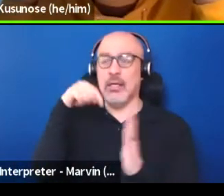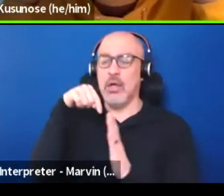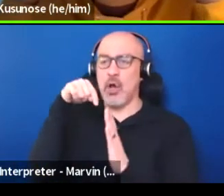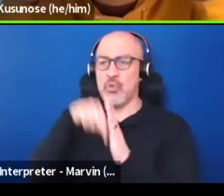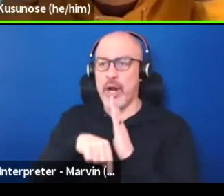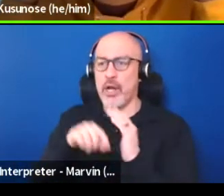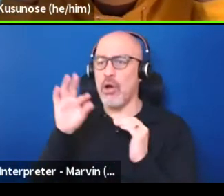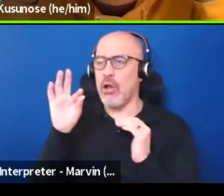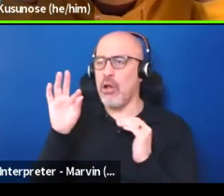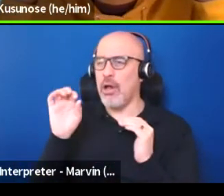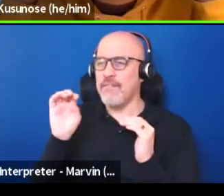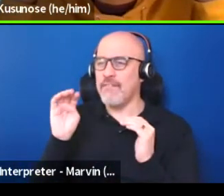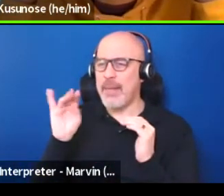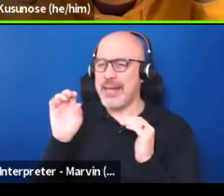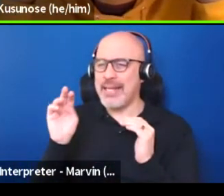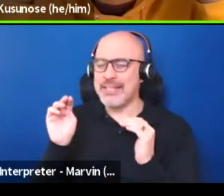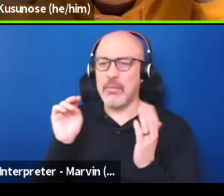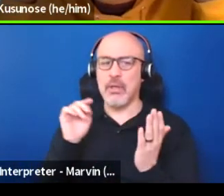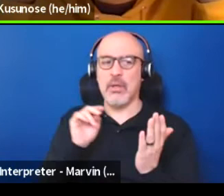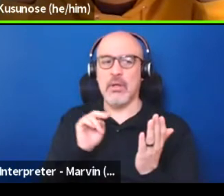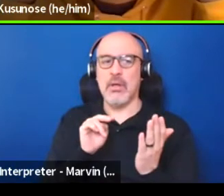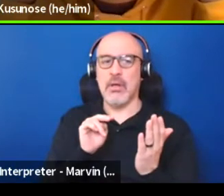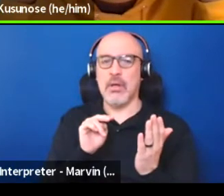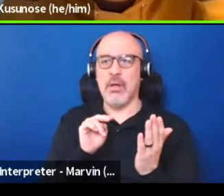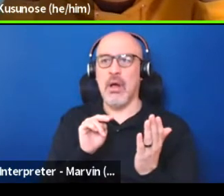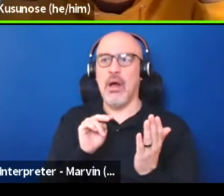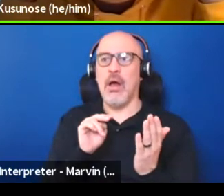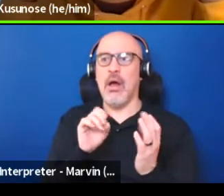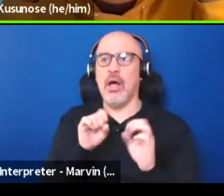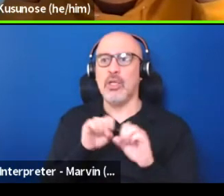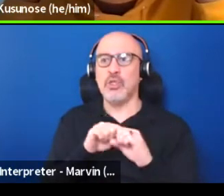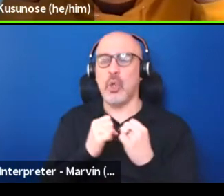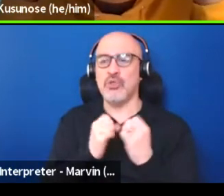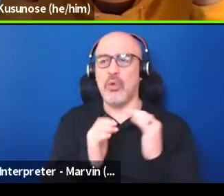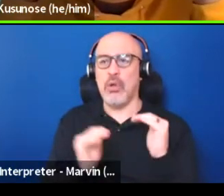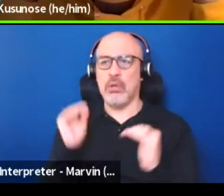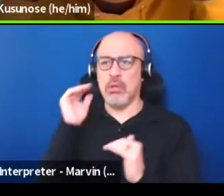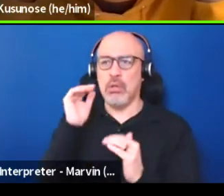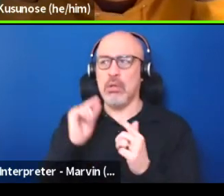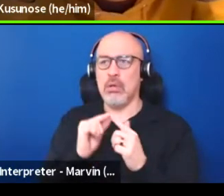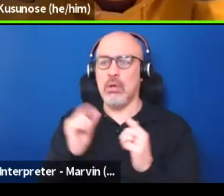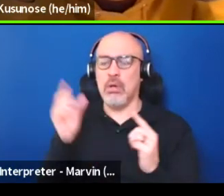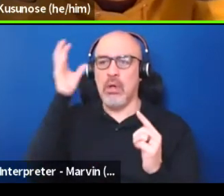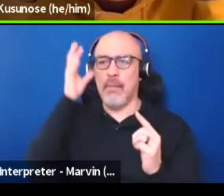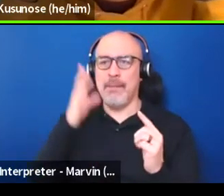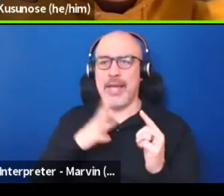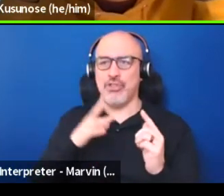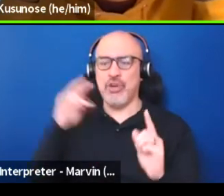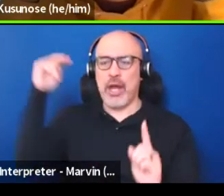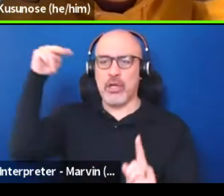And then suddenly the social inequities, the patriarchy and all these things start to jump out on paper.